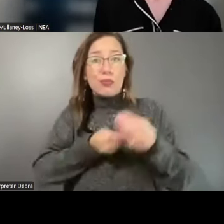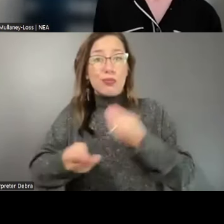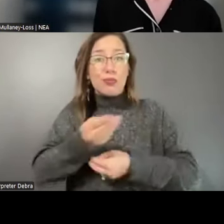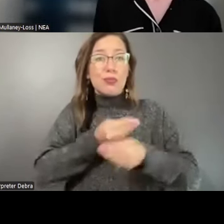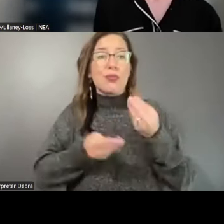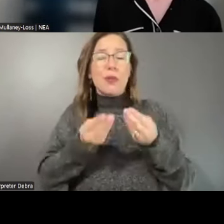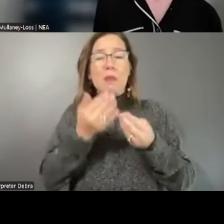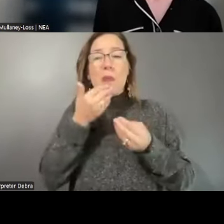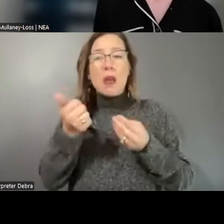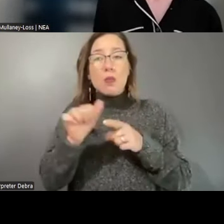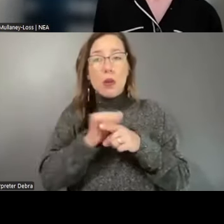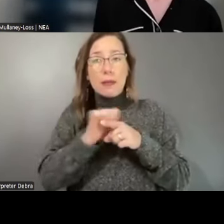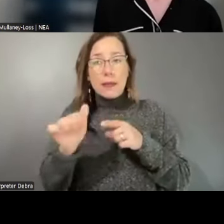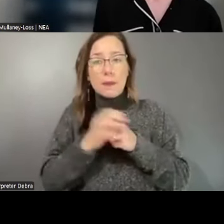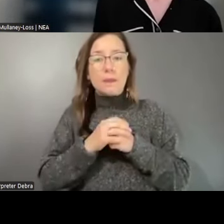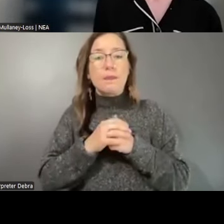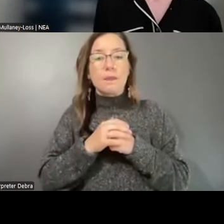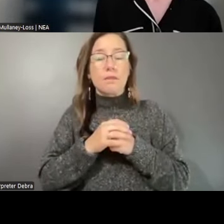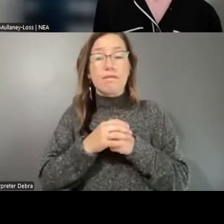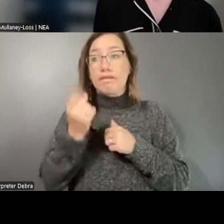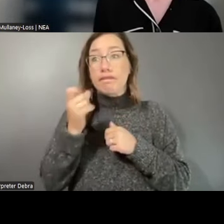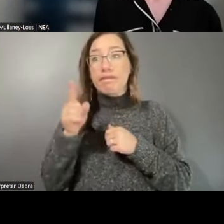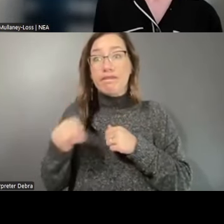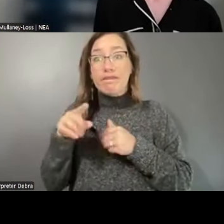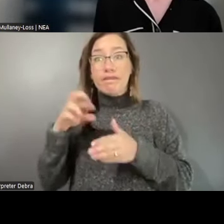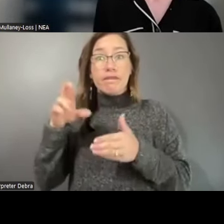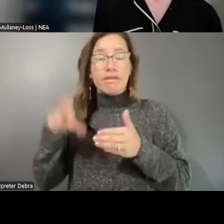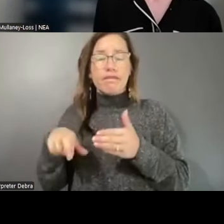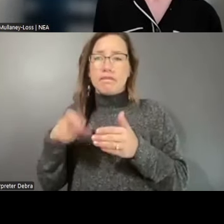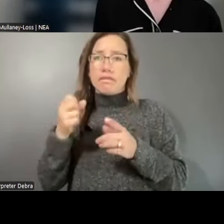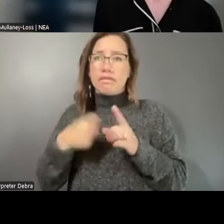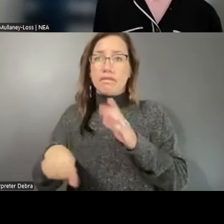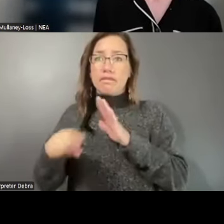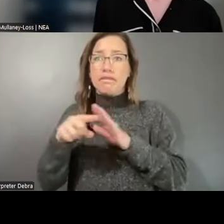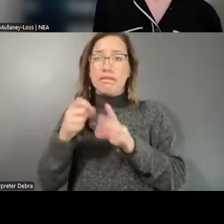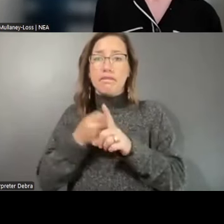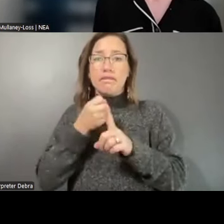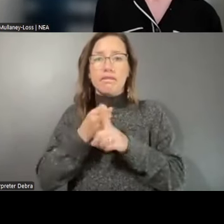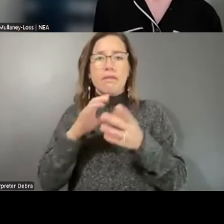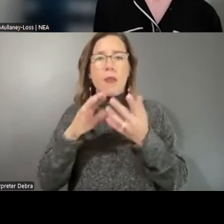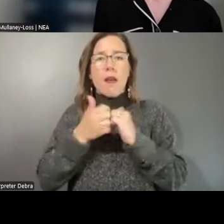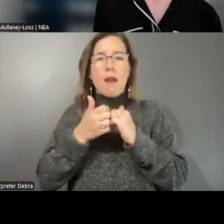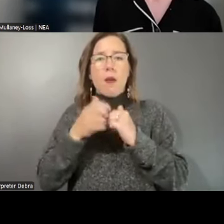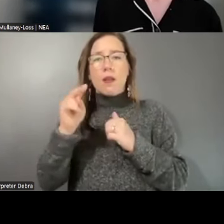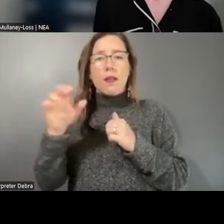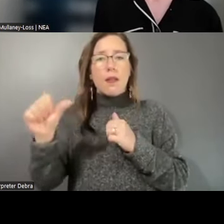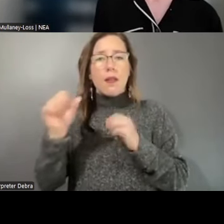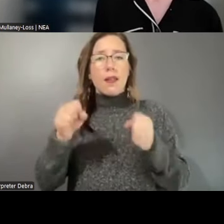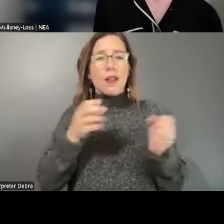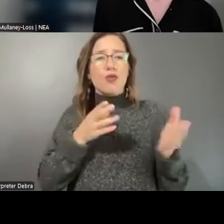practices. These findings have implications on how the NEA can serve the field in the future.